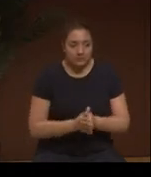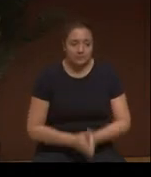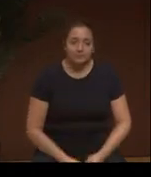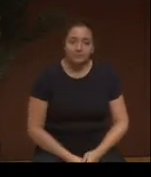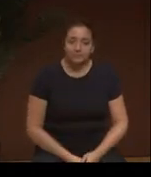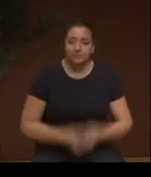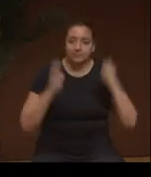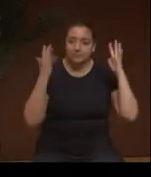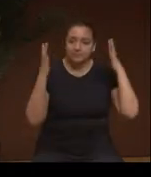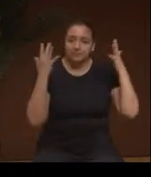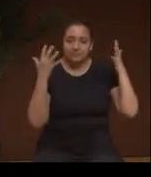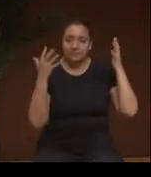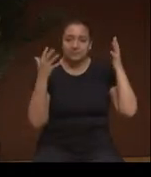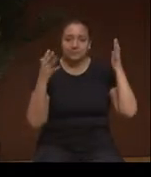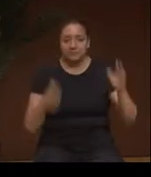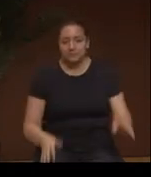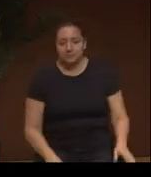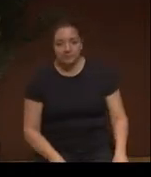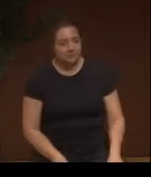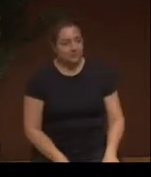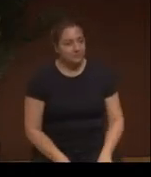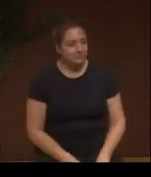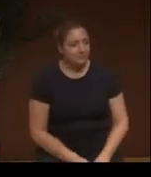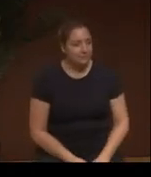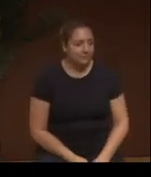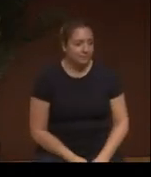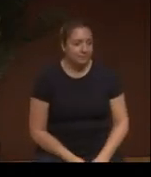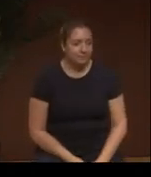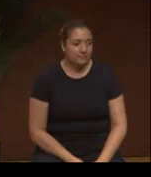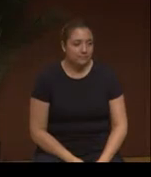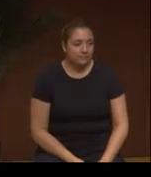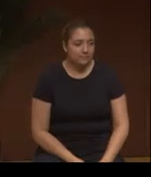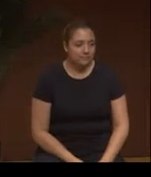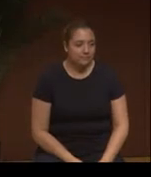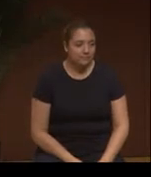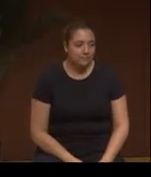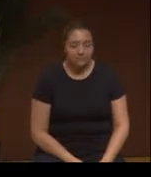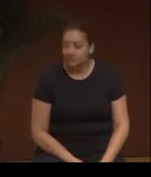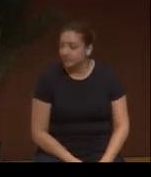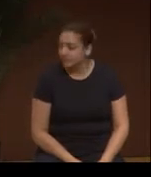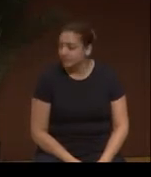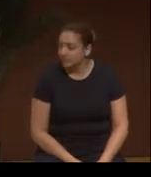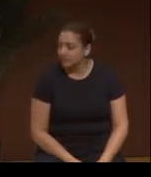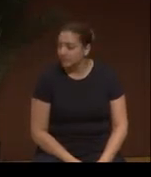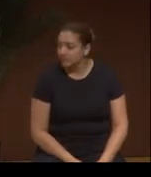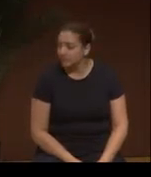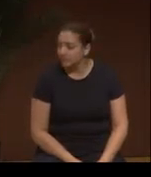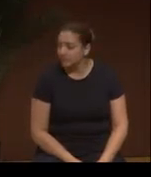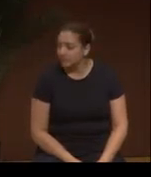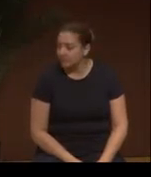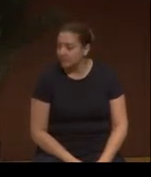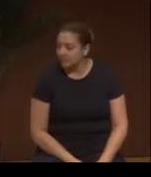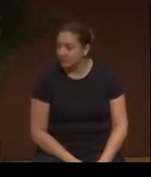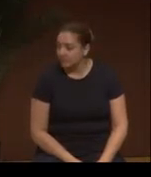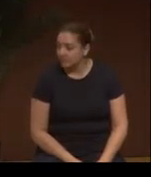Absolutely, yes. Yes.